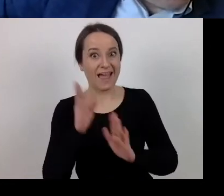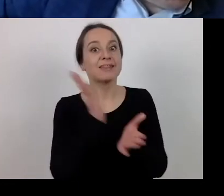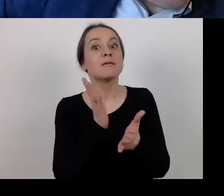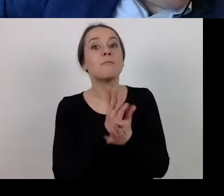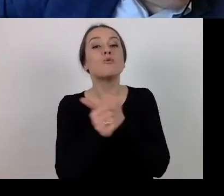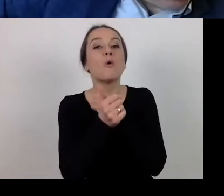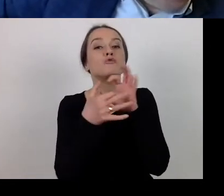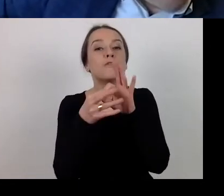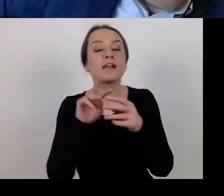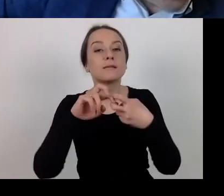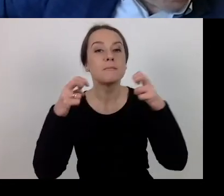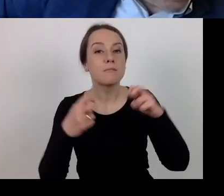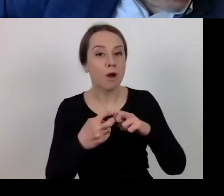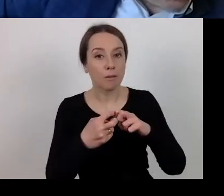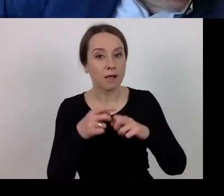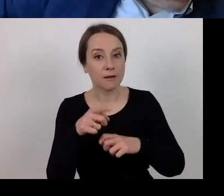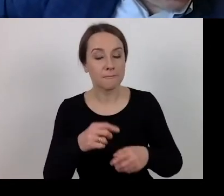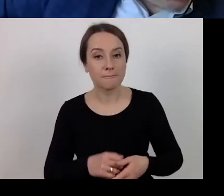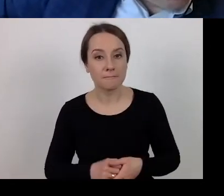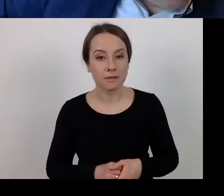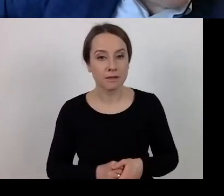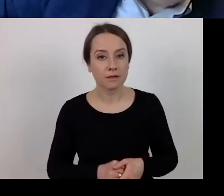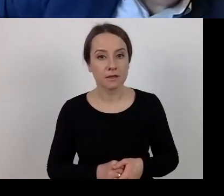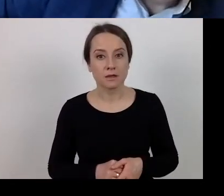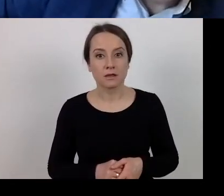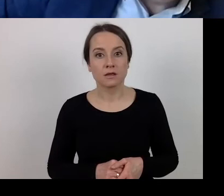which is dependent on the approach of the beneficiary.